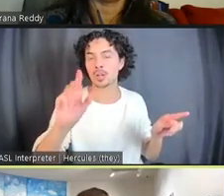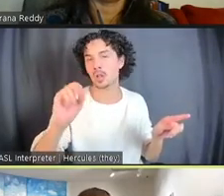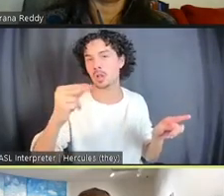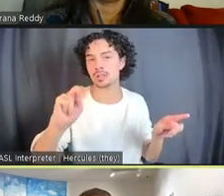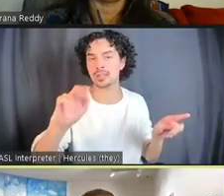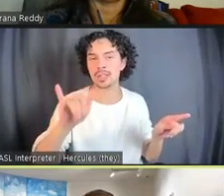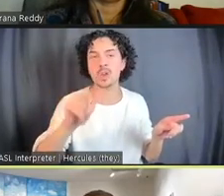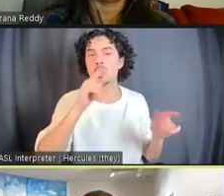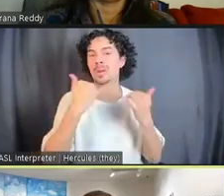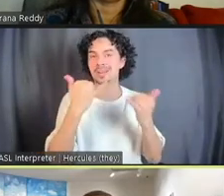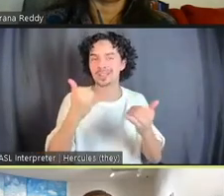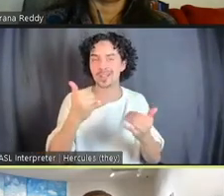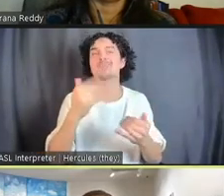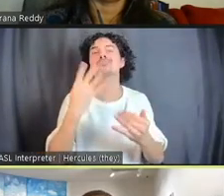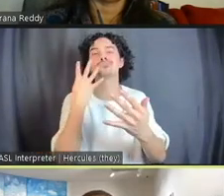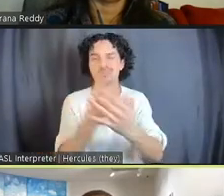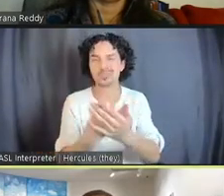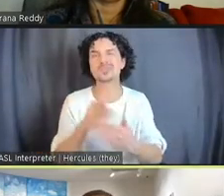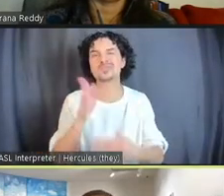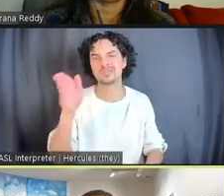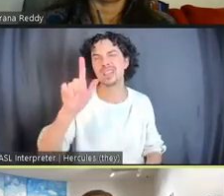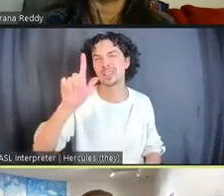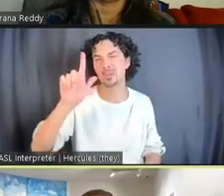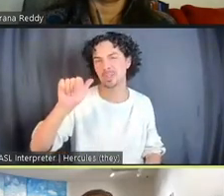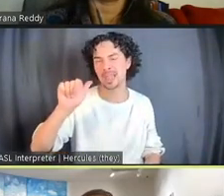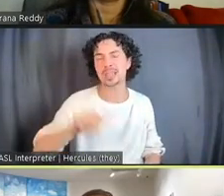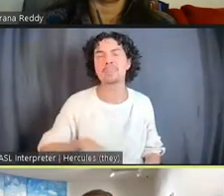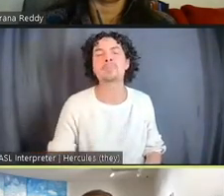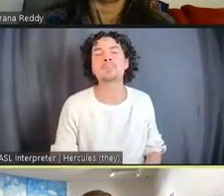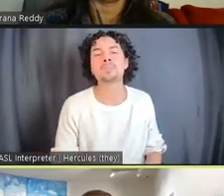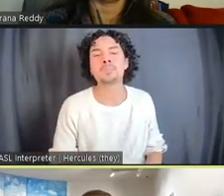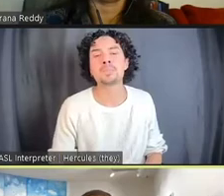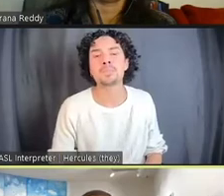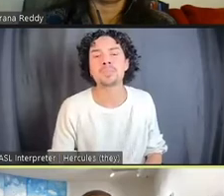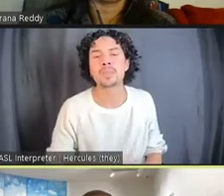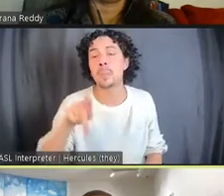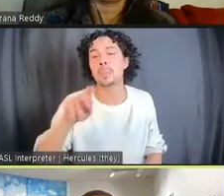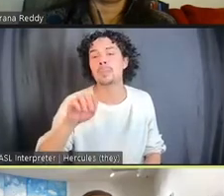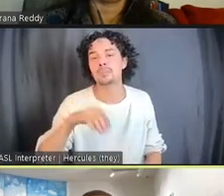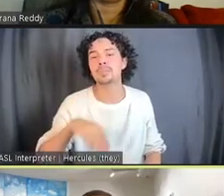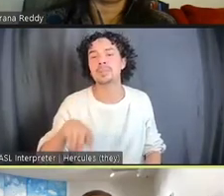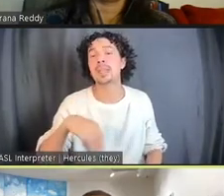And over a six-year period, he's done this incredible study of incarceration,